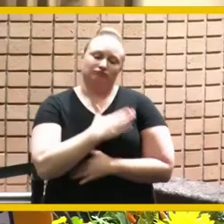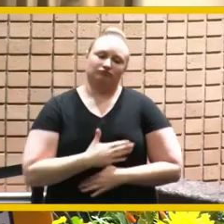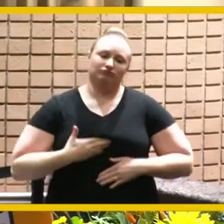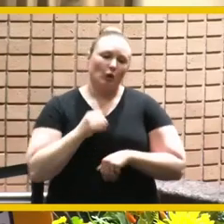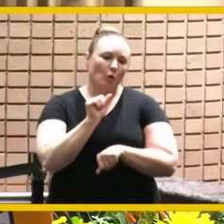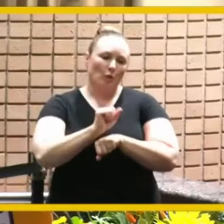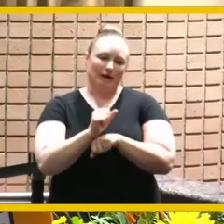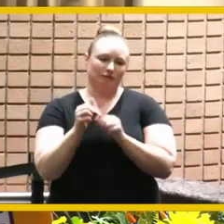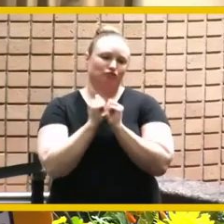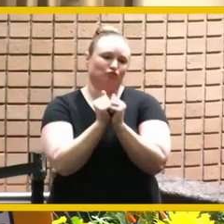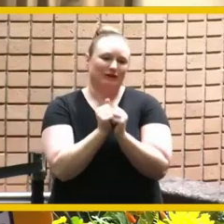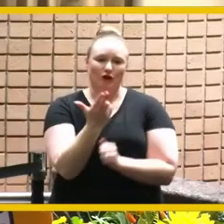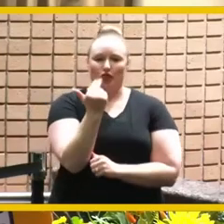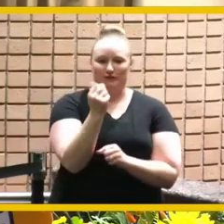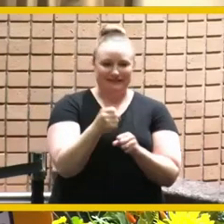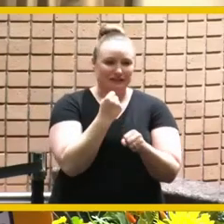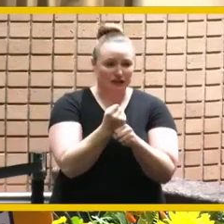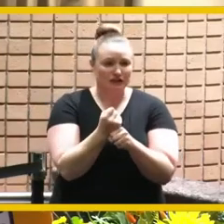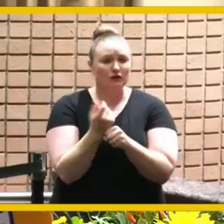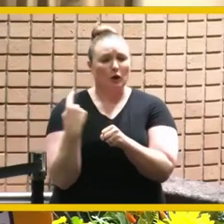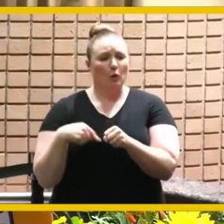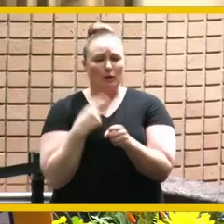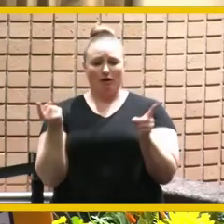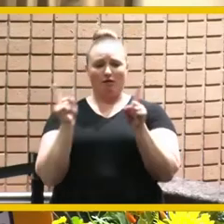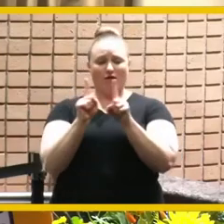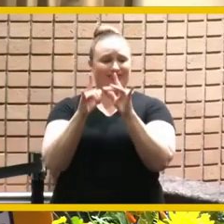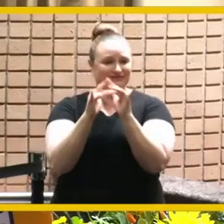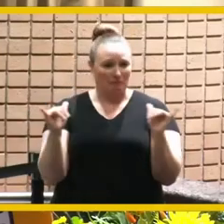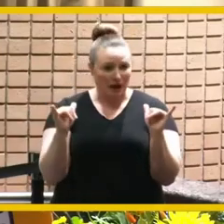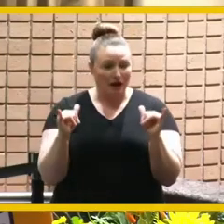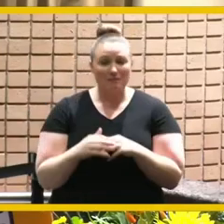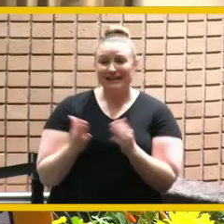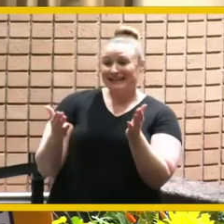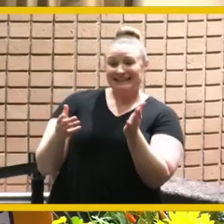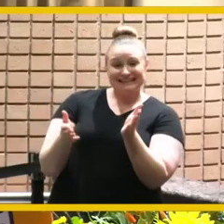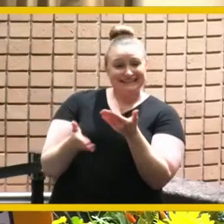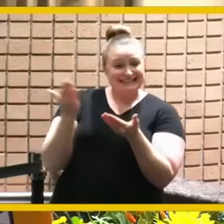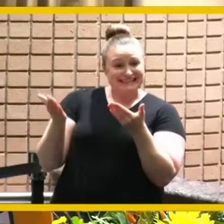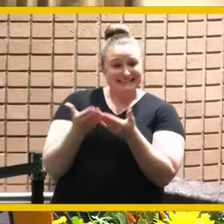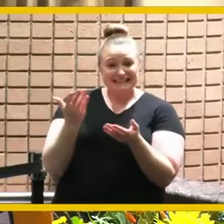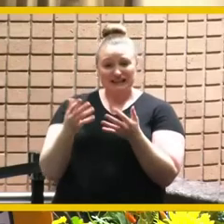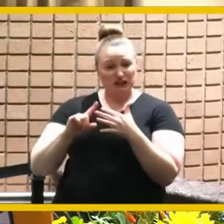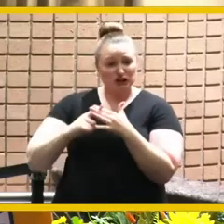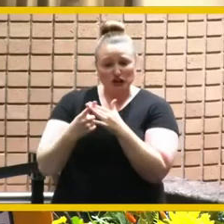time and many don't know that we didn't have the easiest to start between you and i but our faith